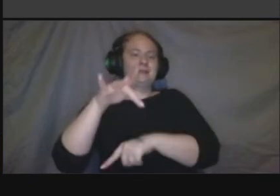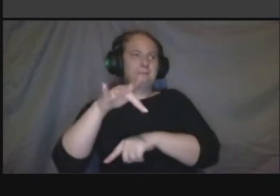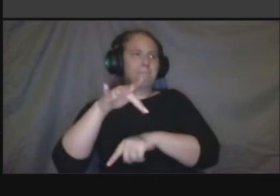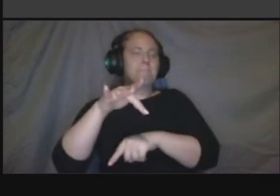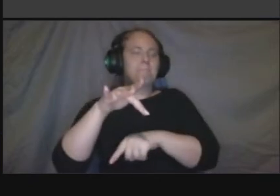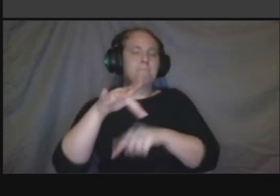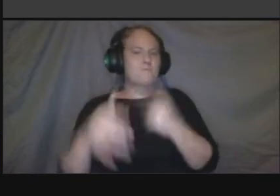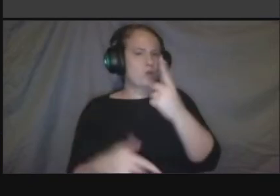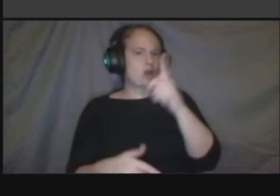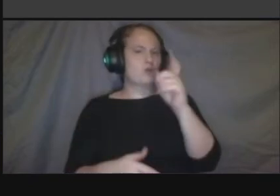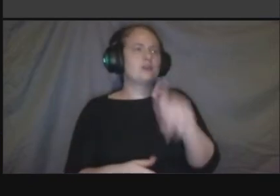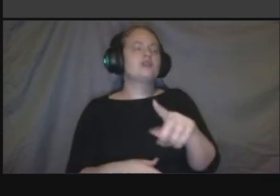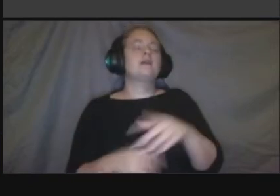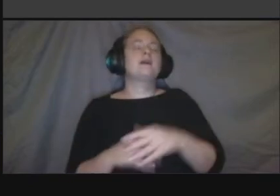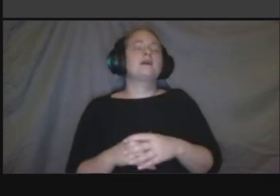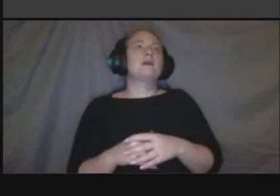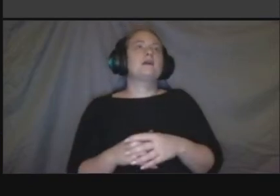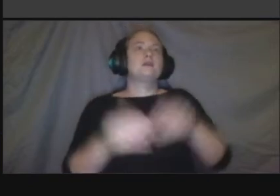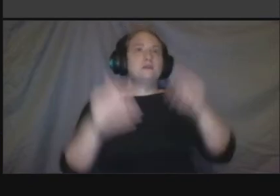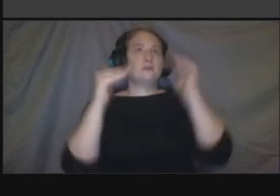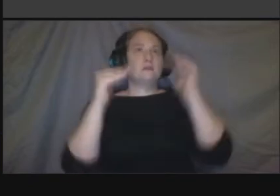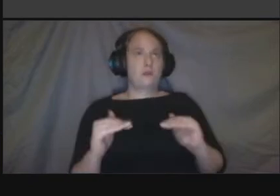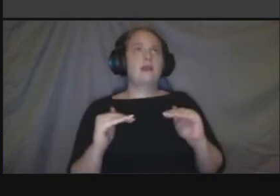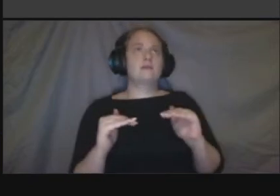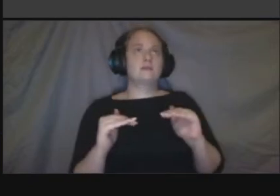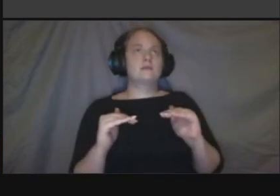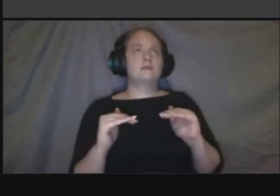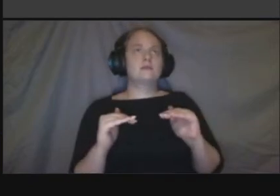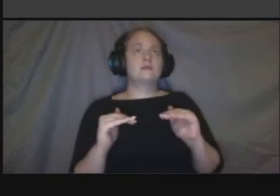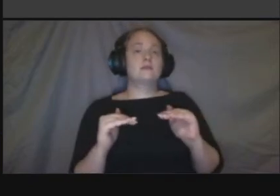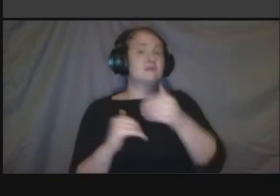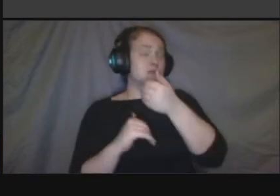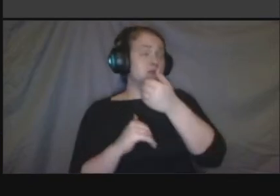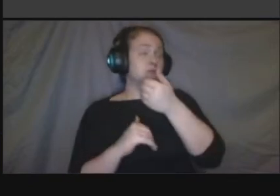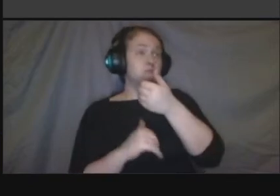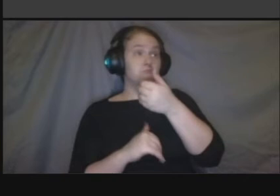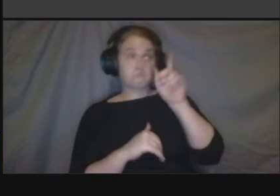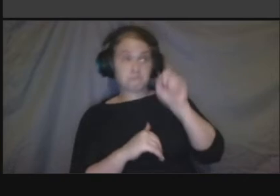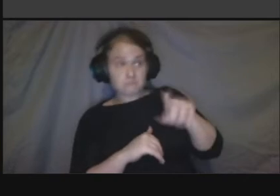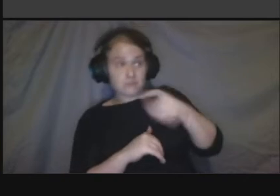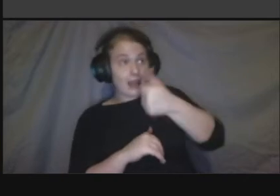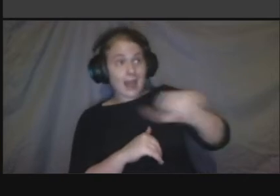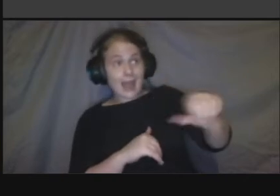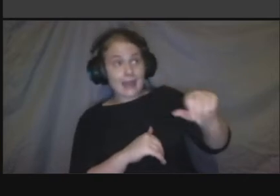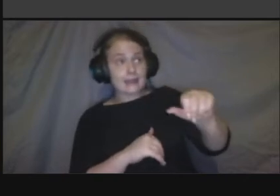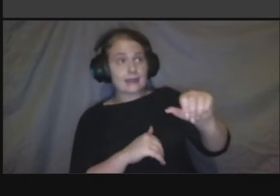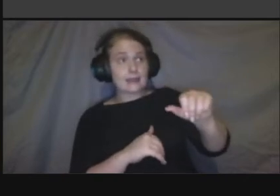are there any elements on of the design that will take climate change and resilience into